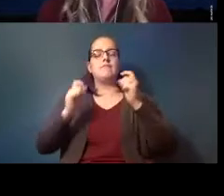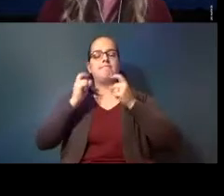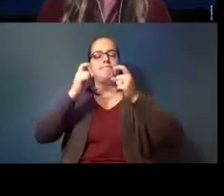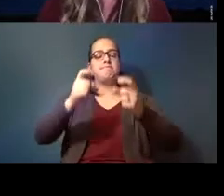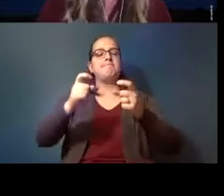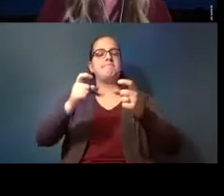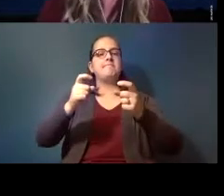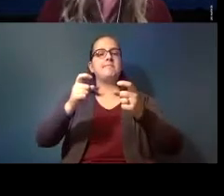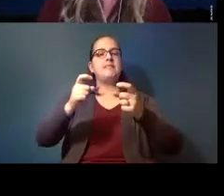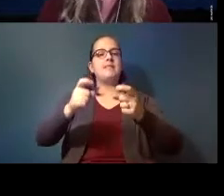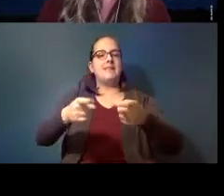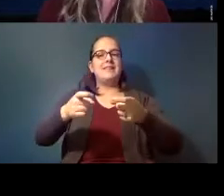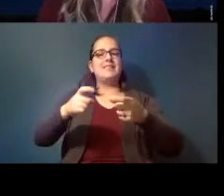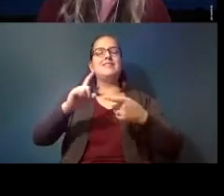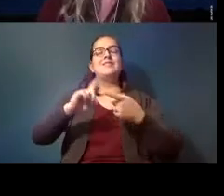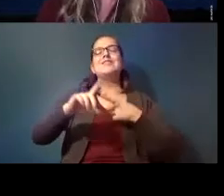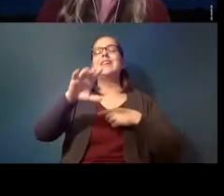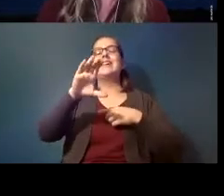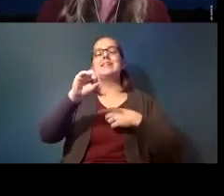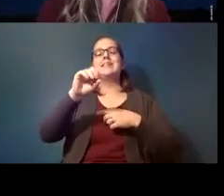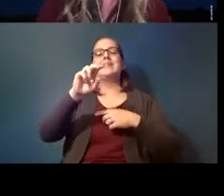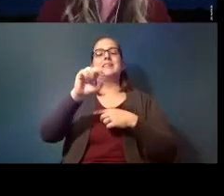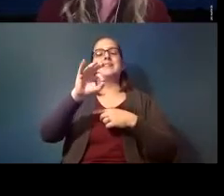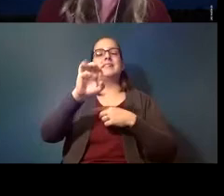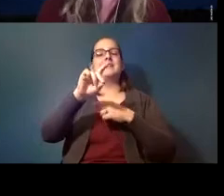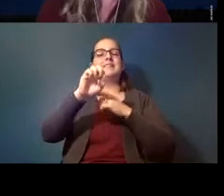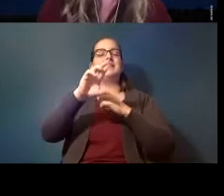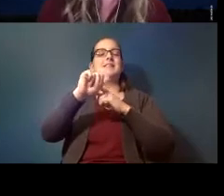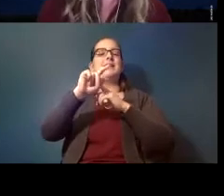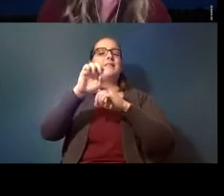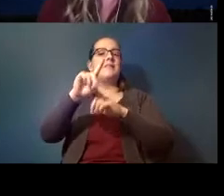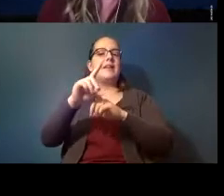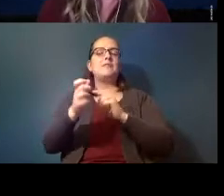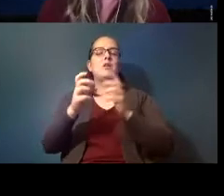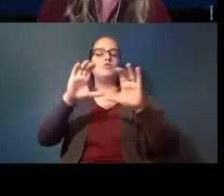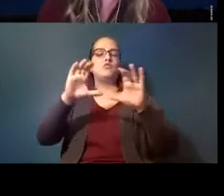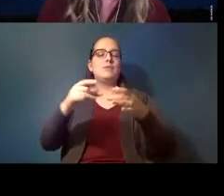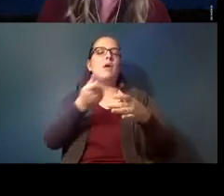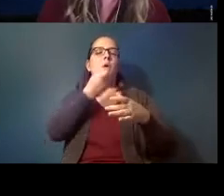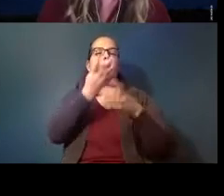confederated tribes of warm springs current efforts to restore their clean drinking water